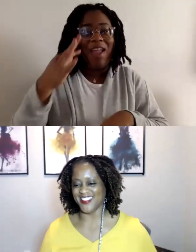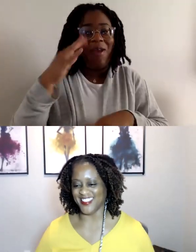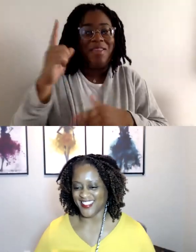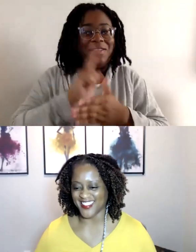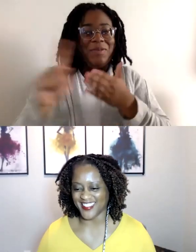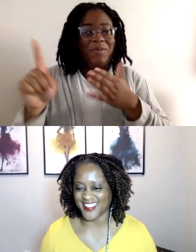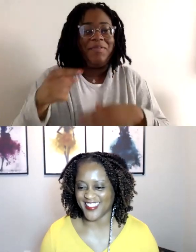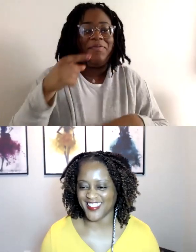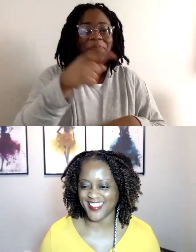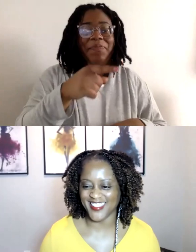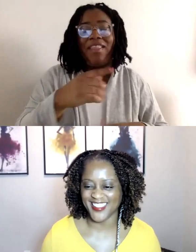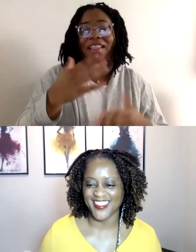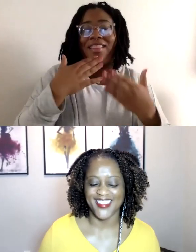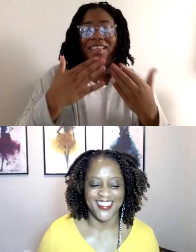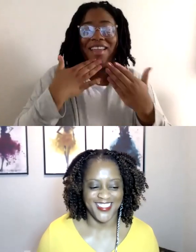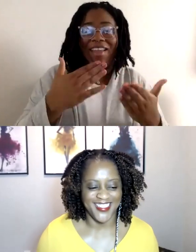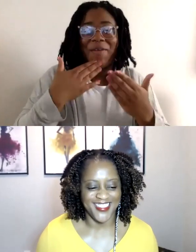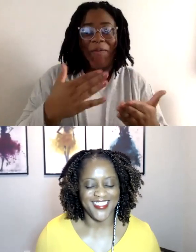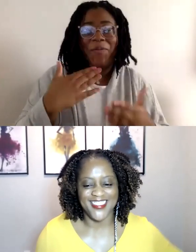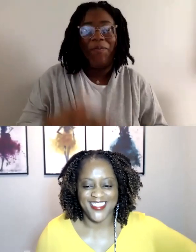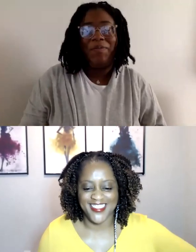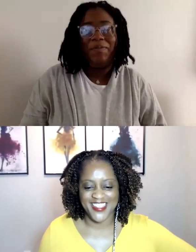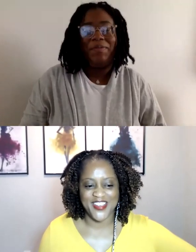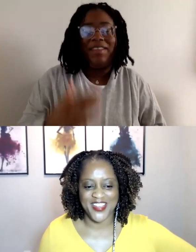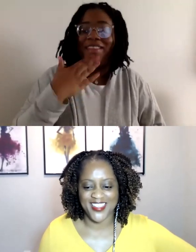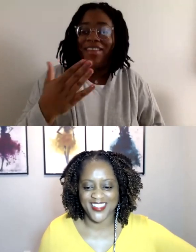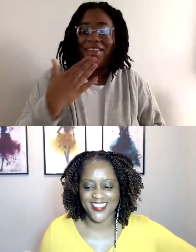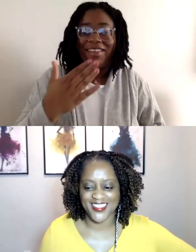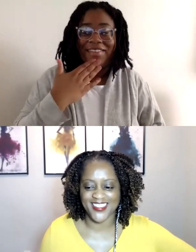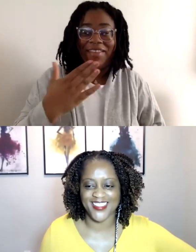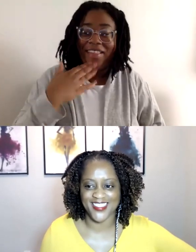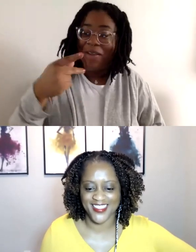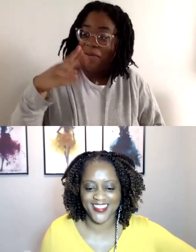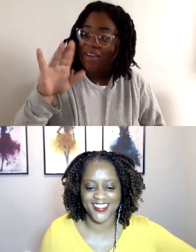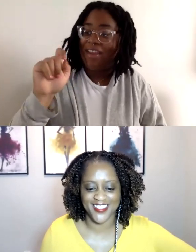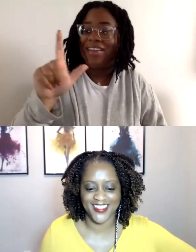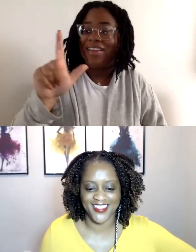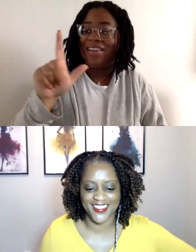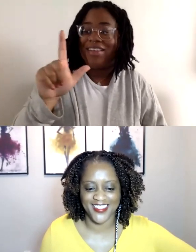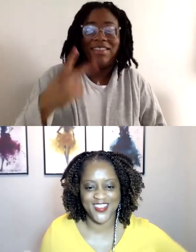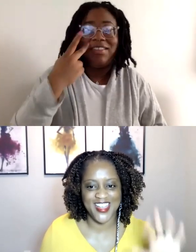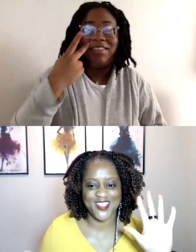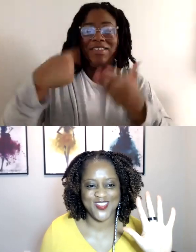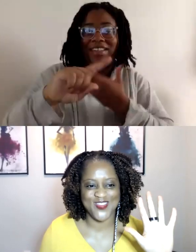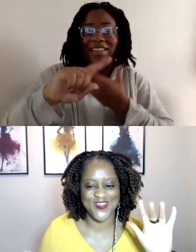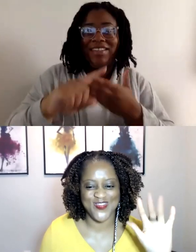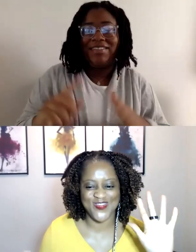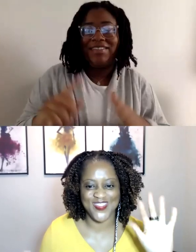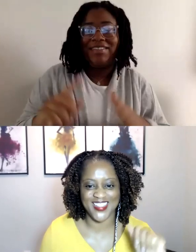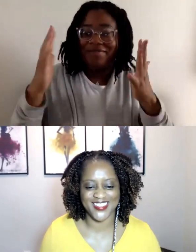Thank you all. Thank you, Dr. Abdullah. Thank you Pro Bono ASL. We'll see you next week. Thank you Pro Bono ASL. Love y'all.